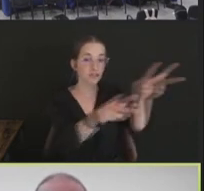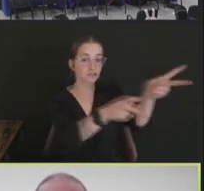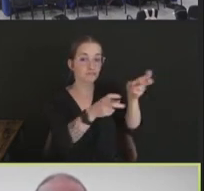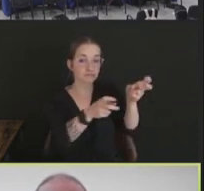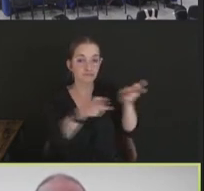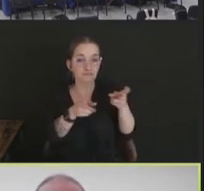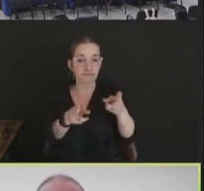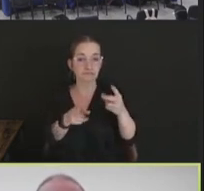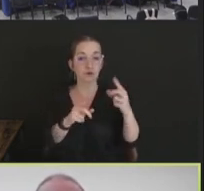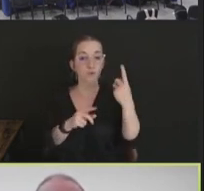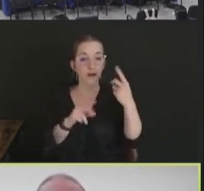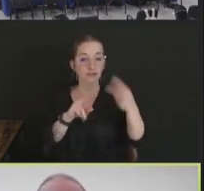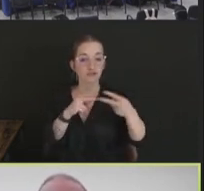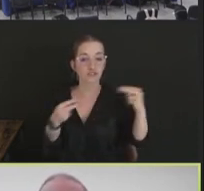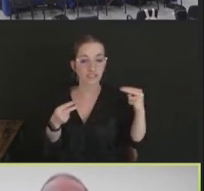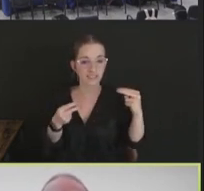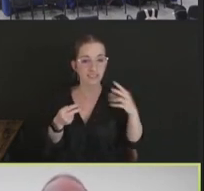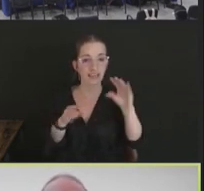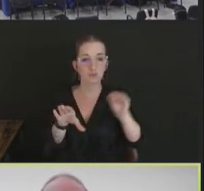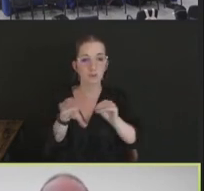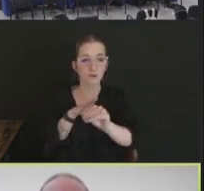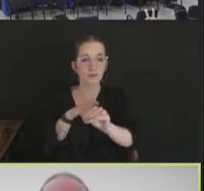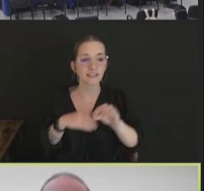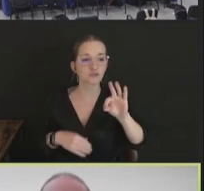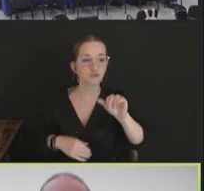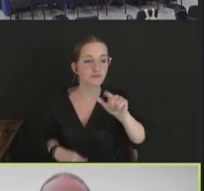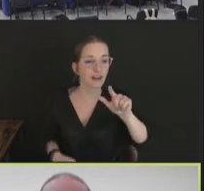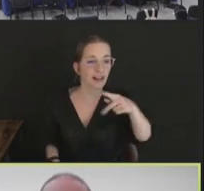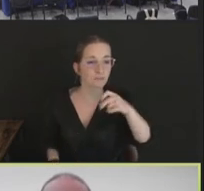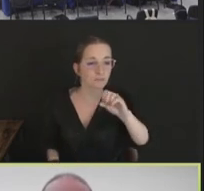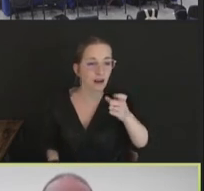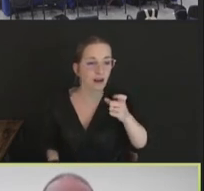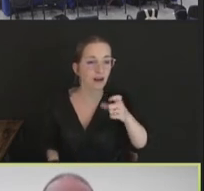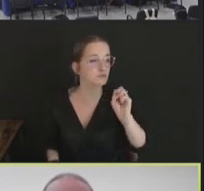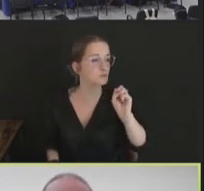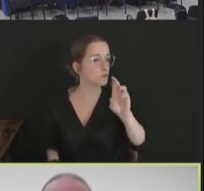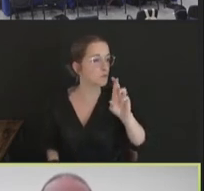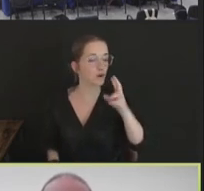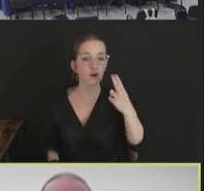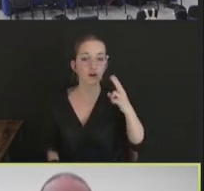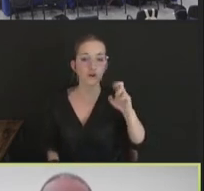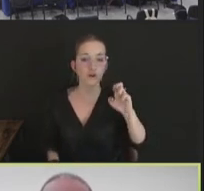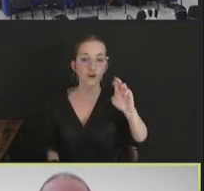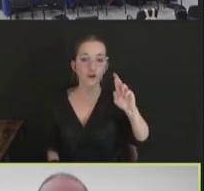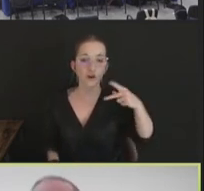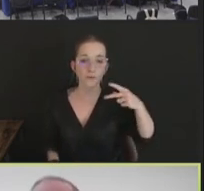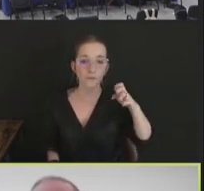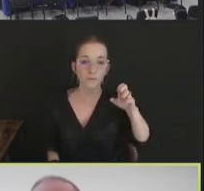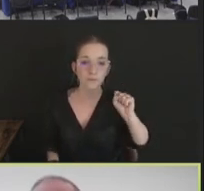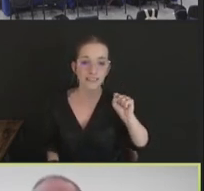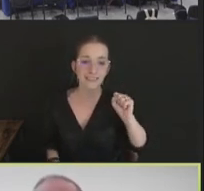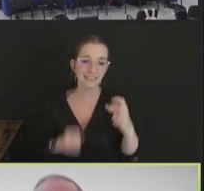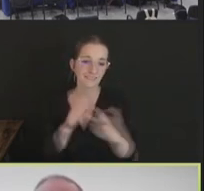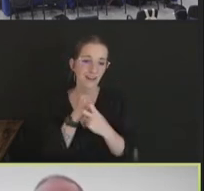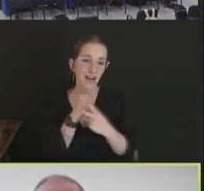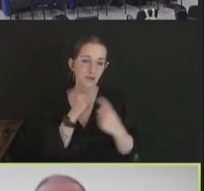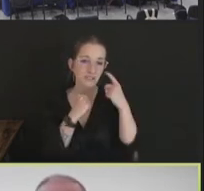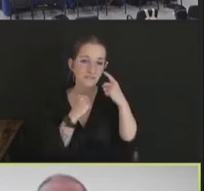and put that into fowl pox, or a herpes virus of poultry, and then use that as a vector to then